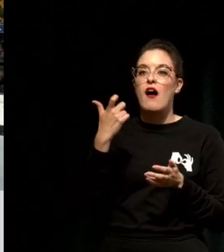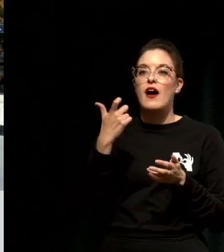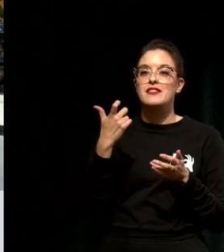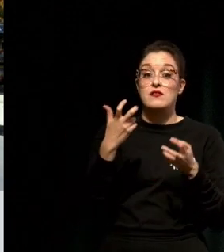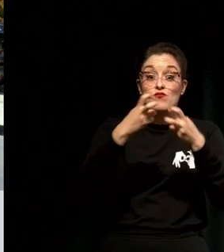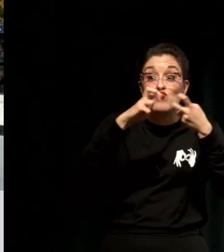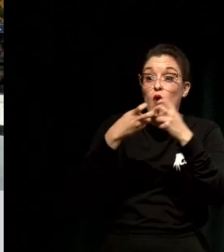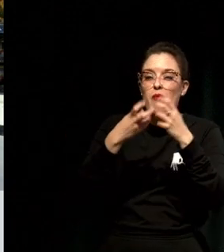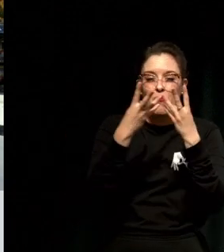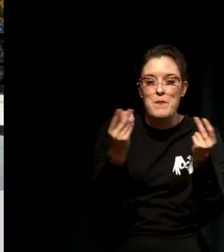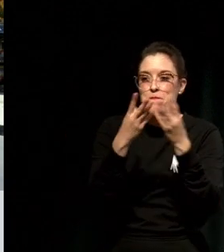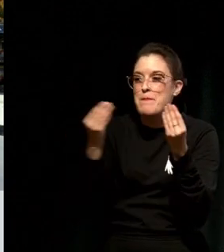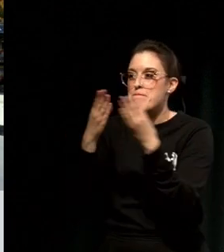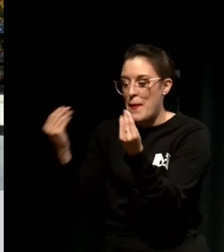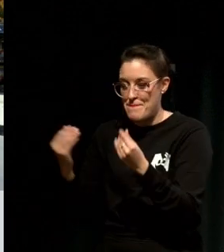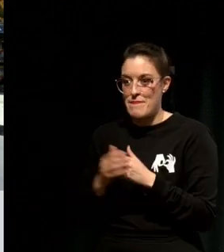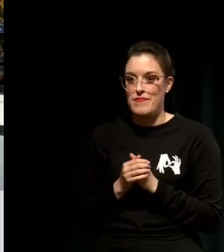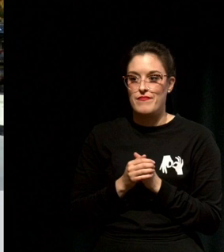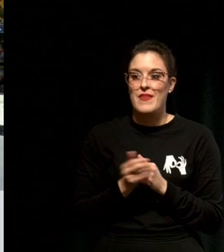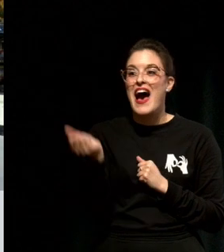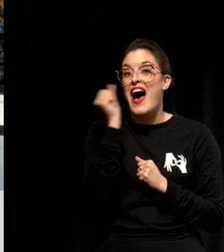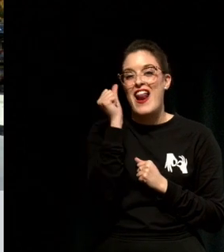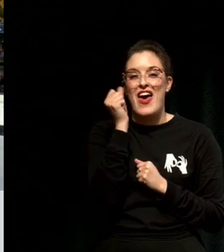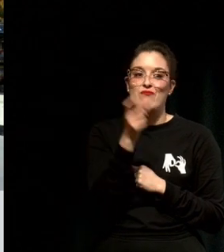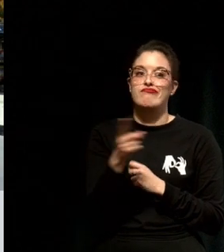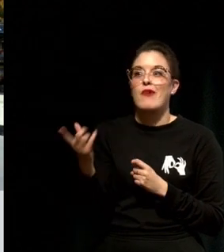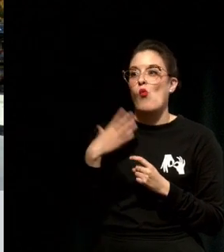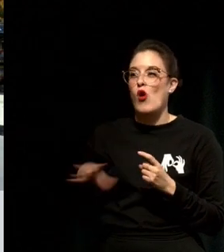I know many of you in this room want to tackle the problems in our world, some of the problems